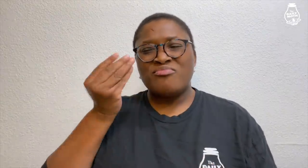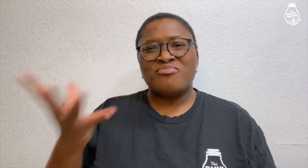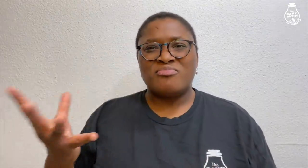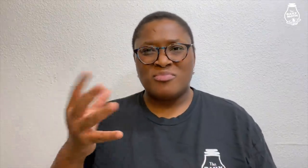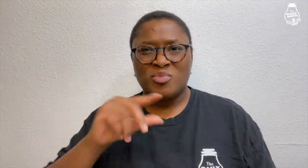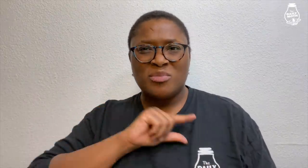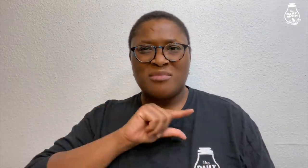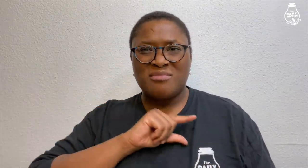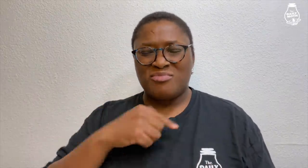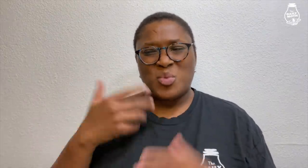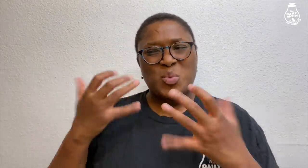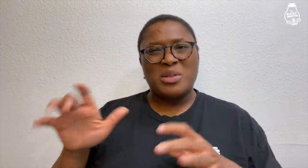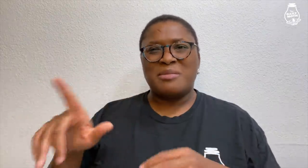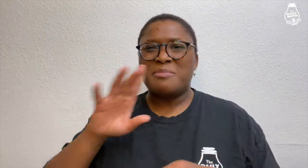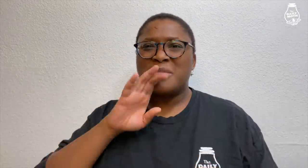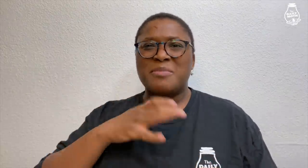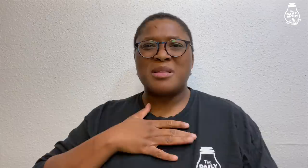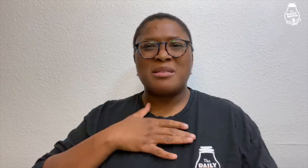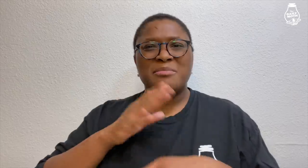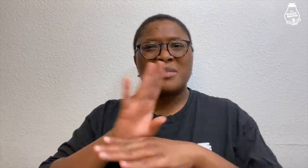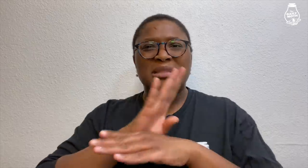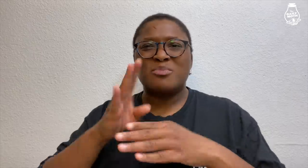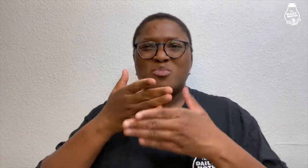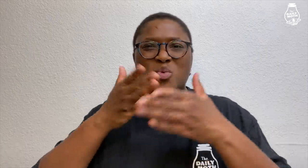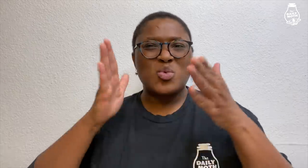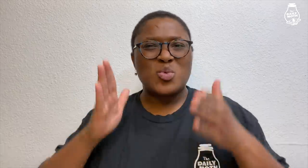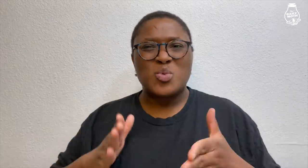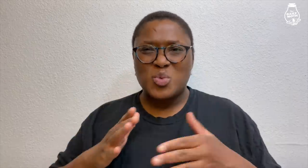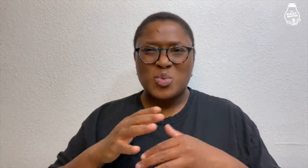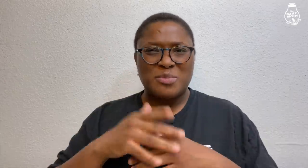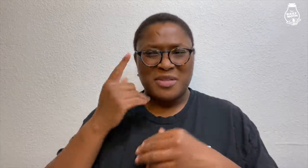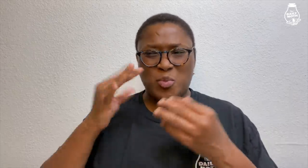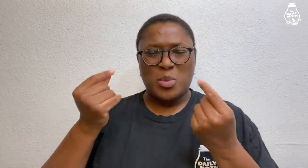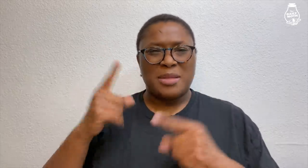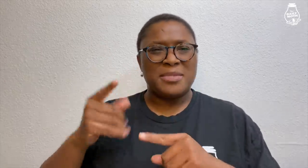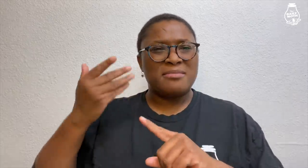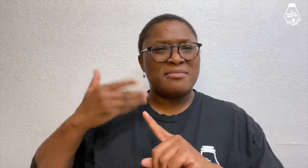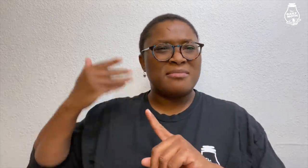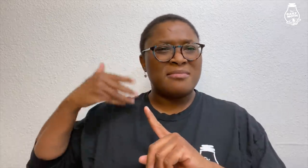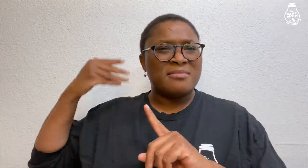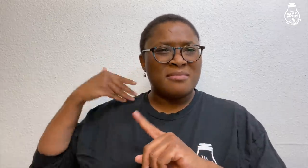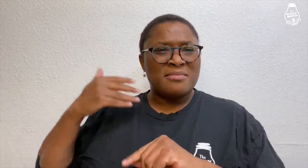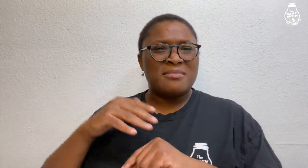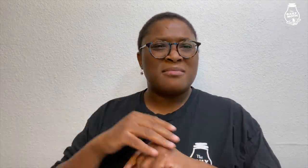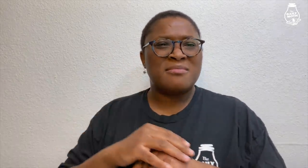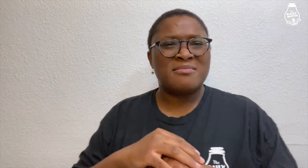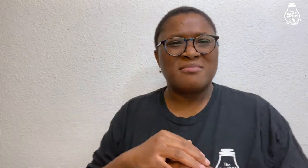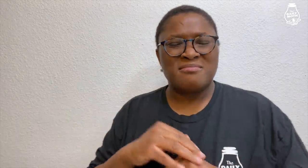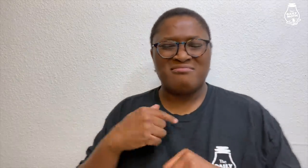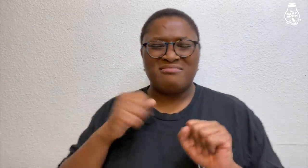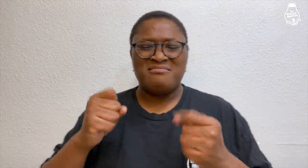I told Grant that I didn't want him to be my business partner because of what happened.